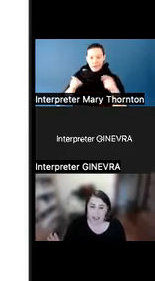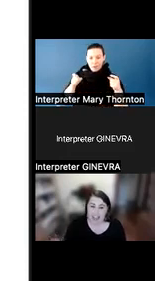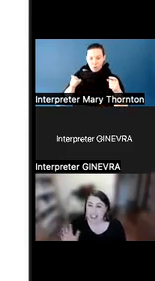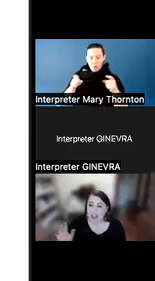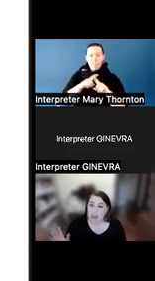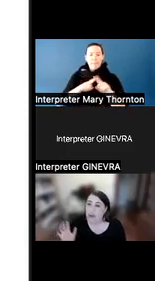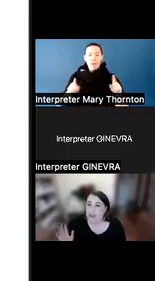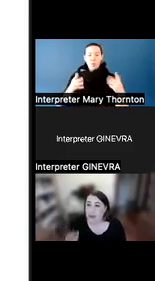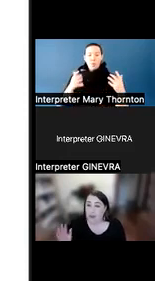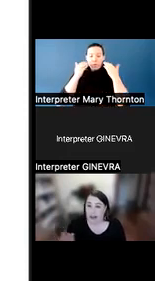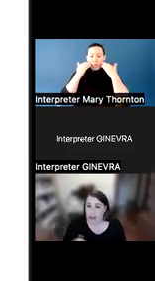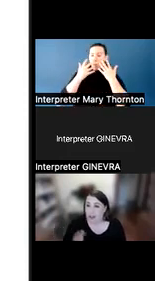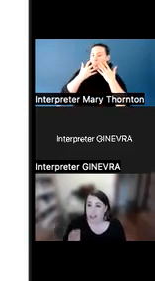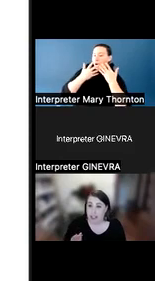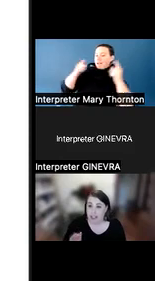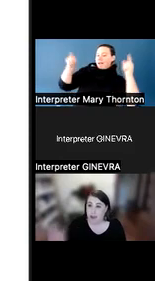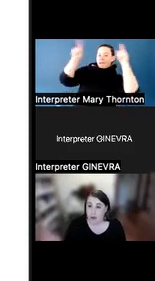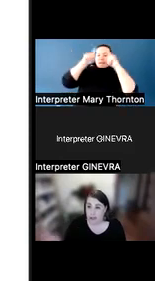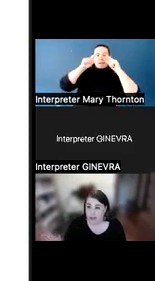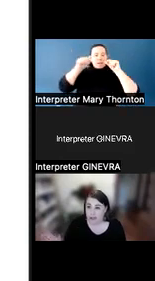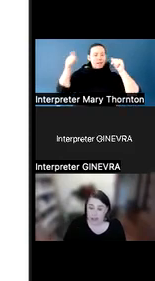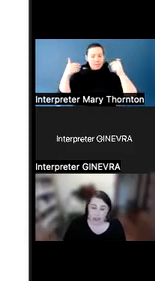that you wouldn't be aware of or in control of.